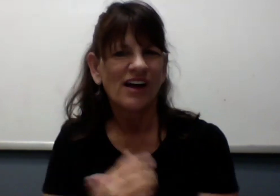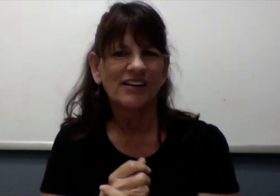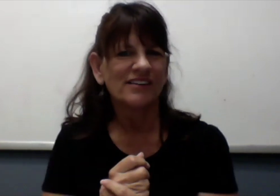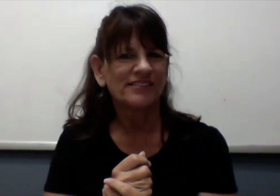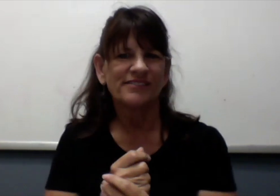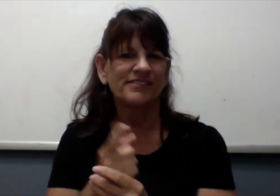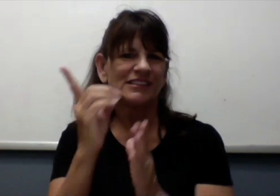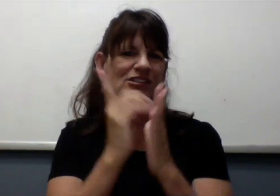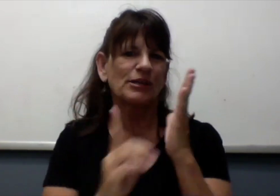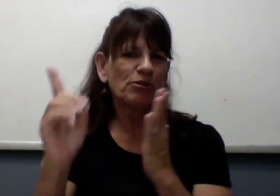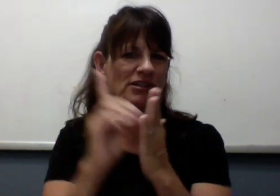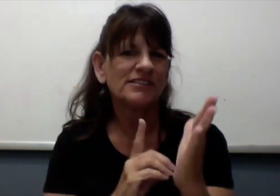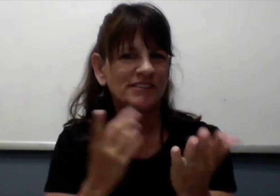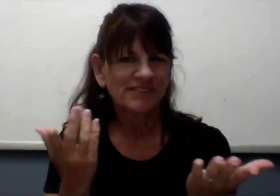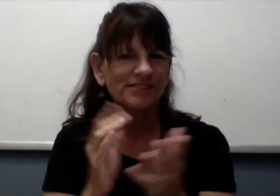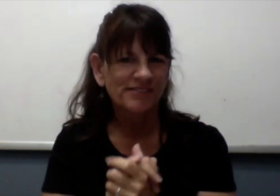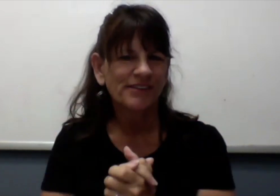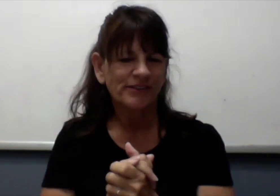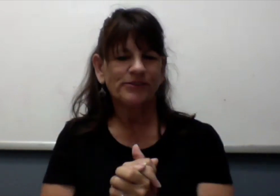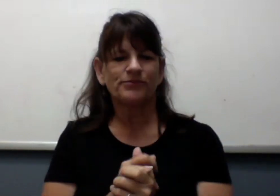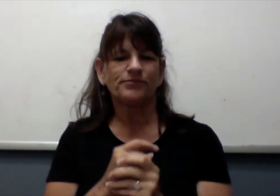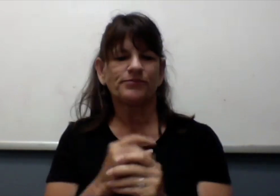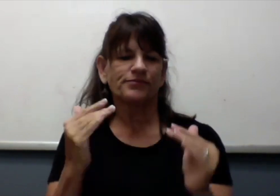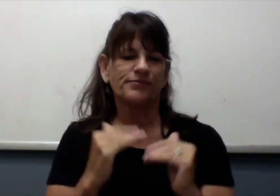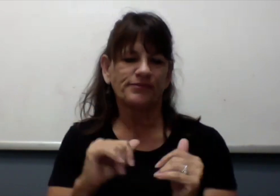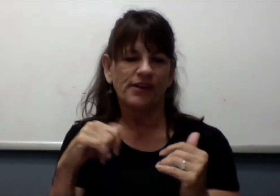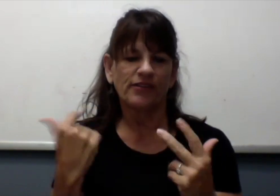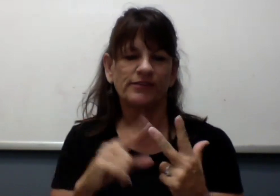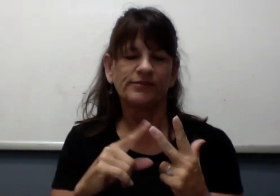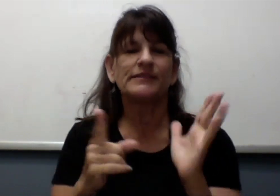And having your patients, then, look around town for... office...for doctors' offices who will provide